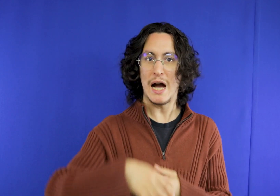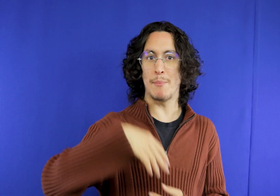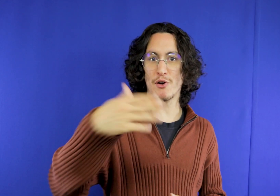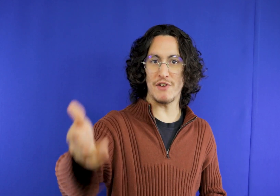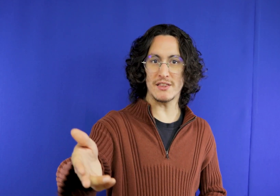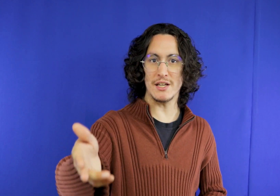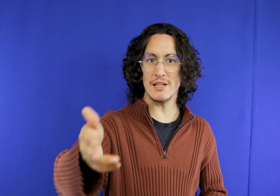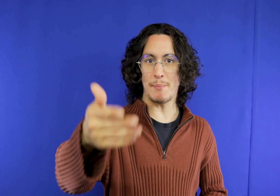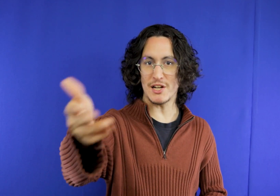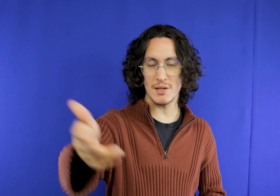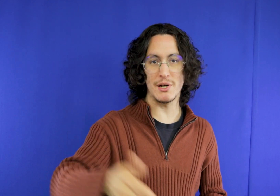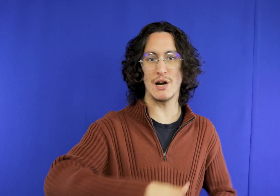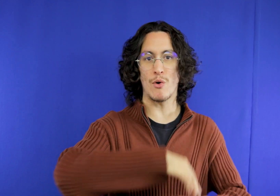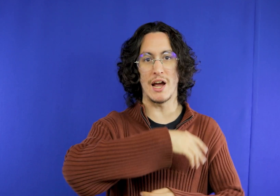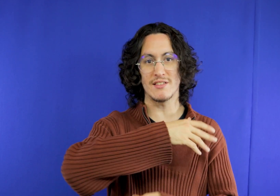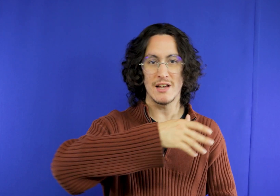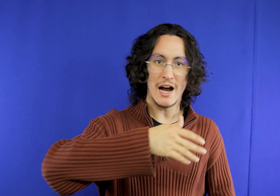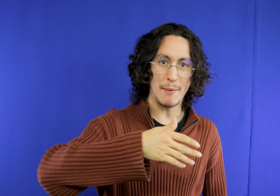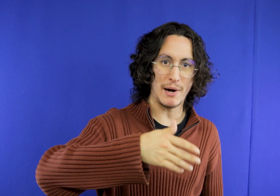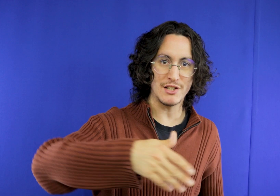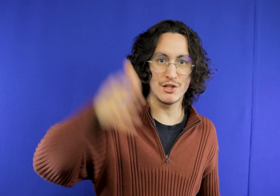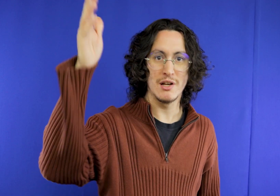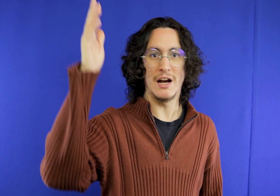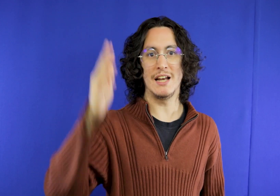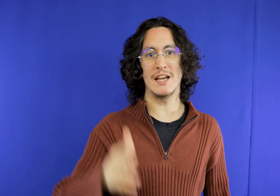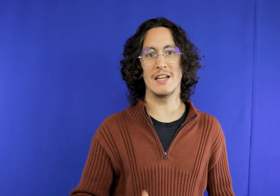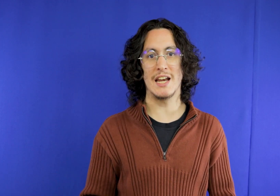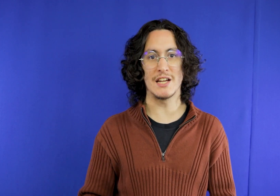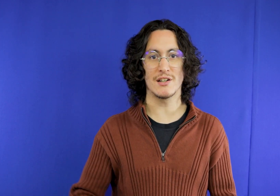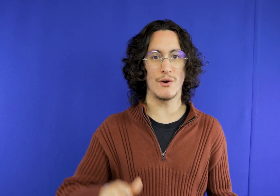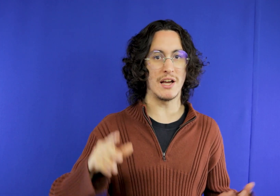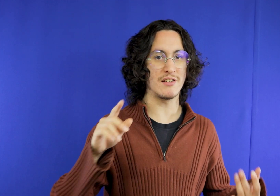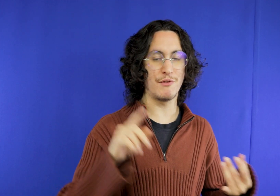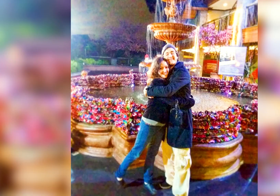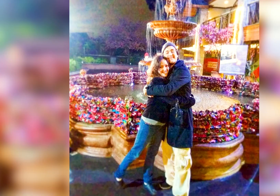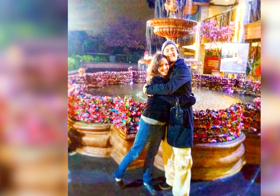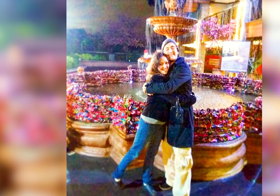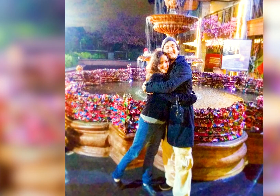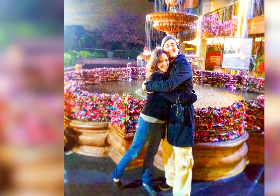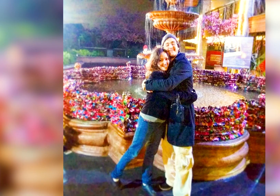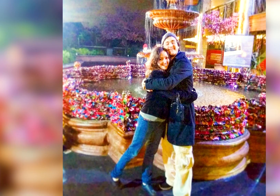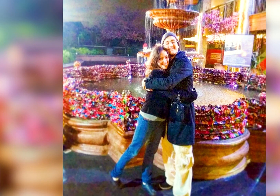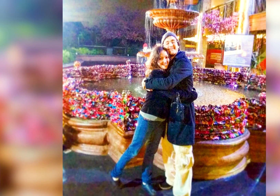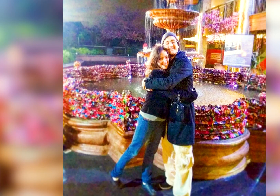Gramado take advantage of it there in the morning know the part there the church with this bridge of love knows